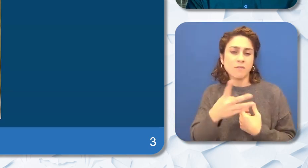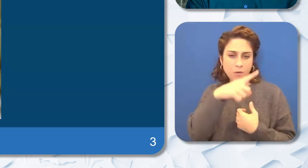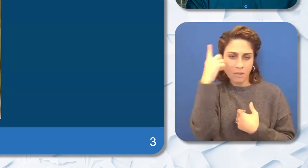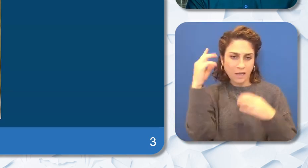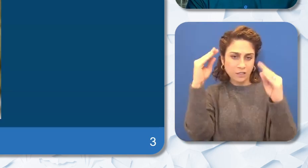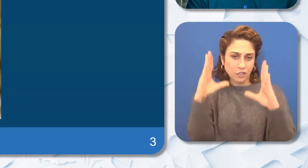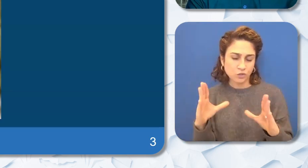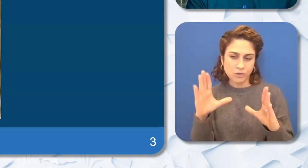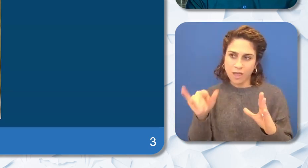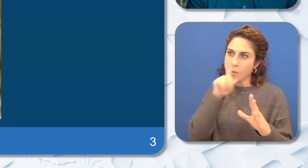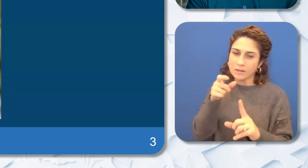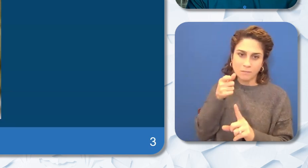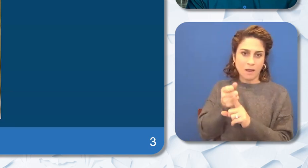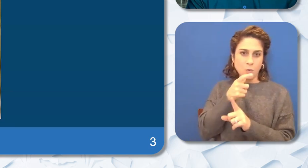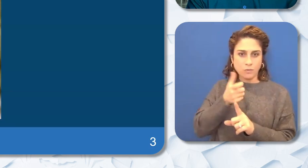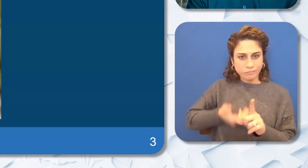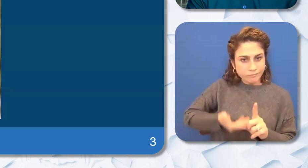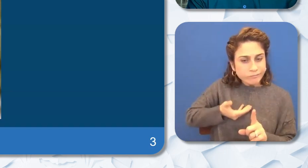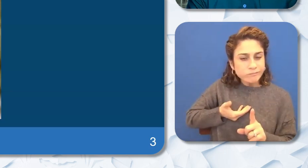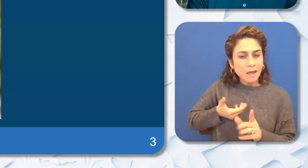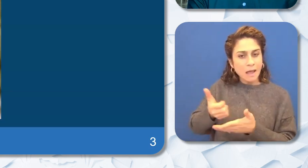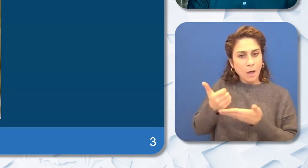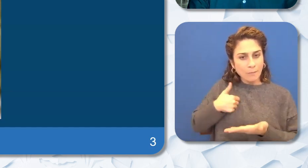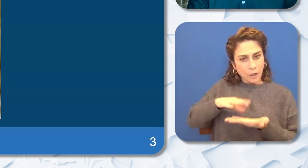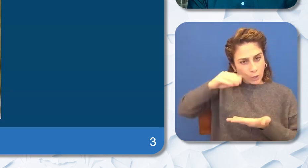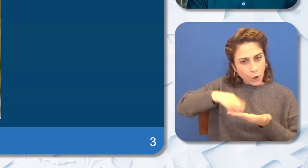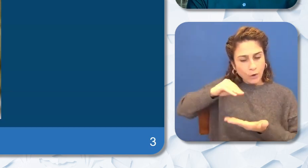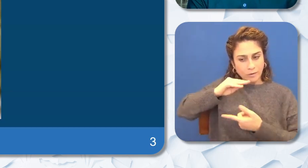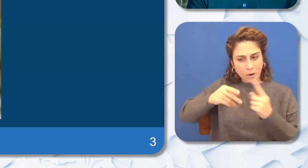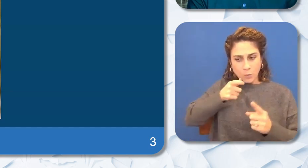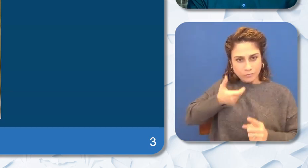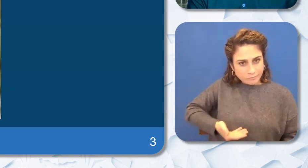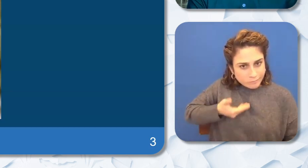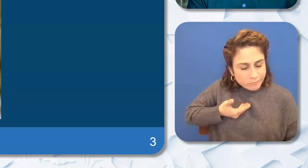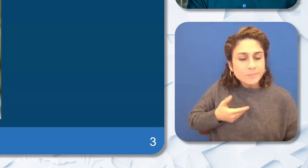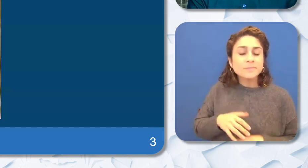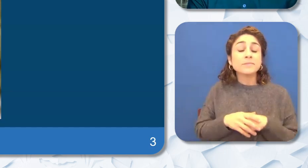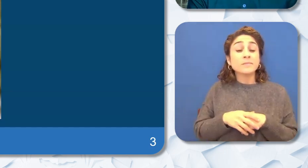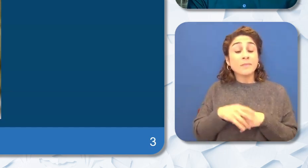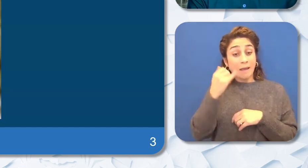and helped me learn who I am. When children have the experience to have a Black educator in their